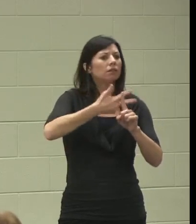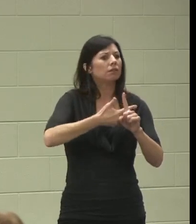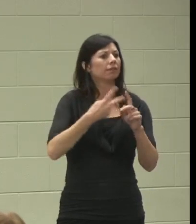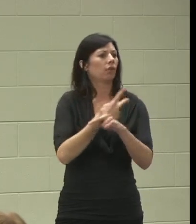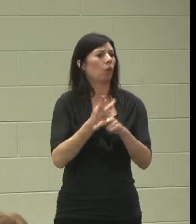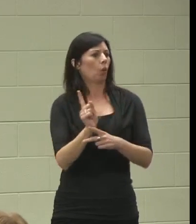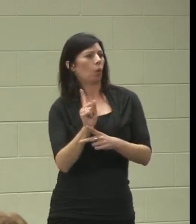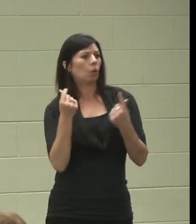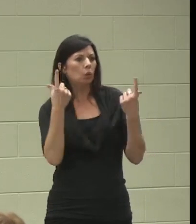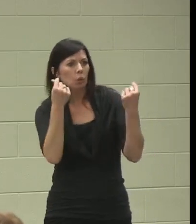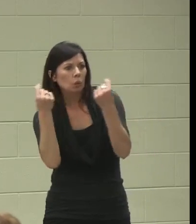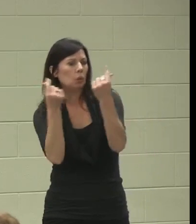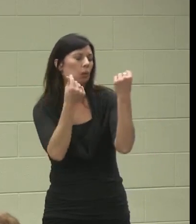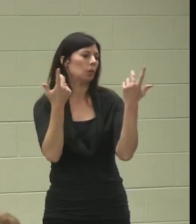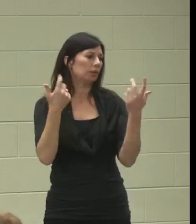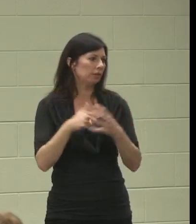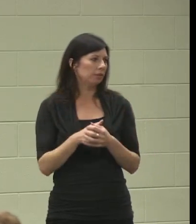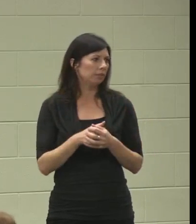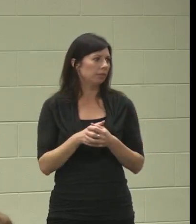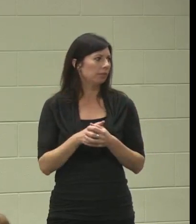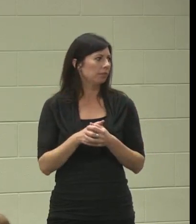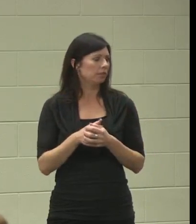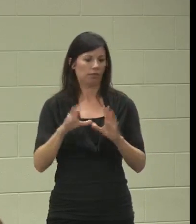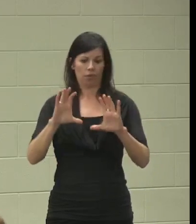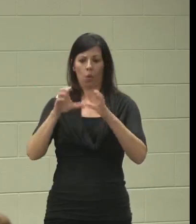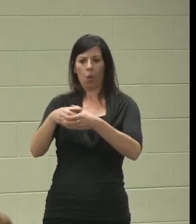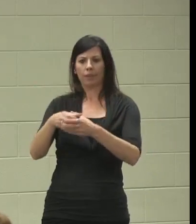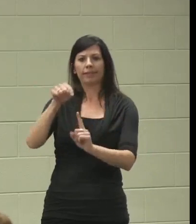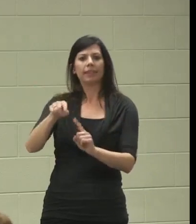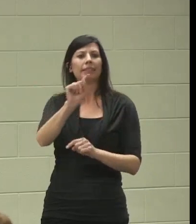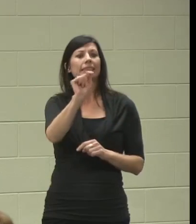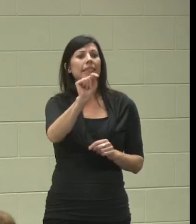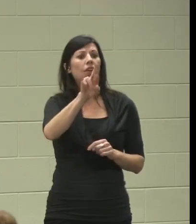to go, what we're going to do. The organizations like TRE, that he's been on that